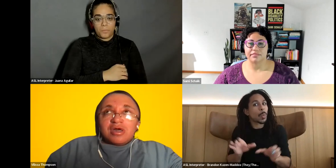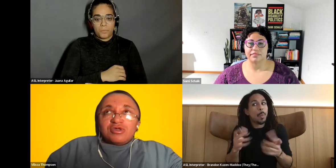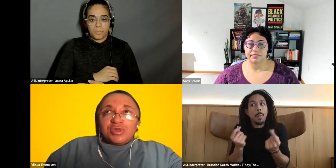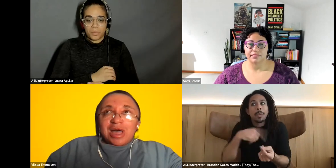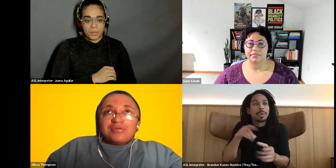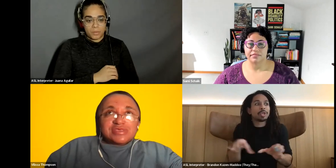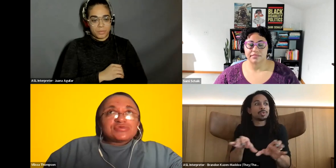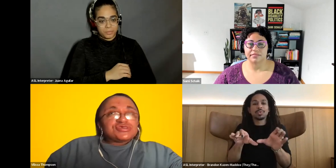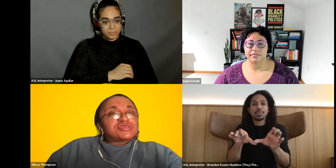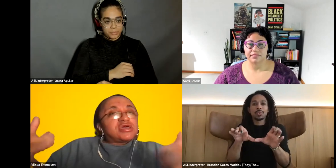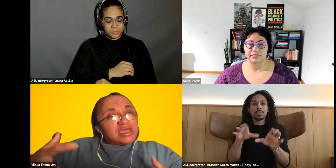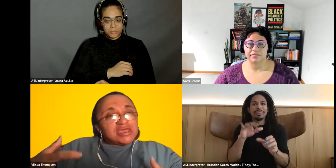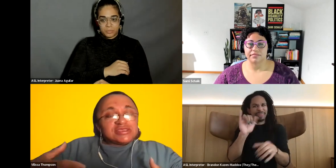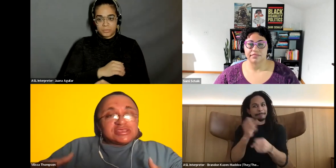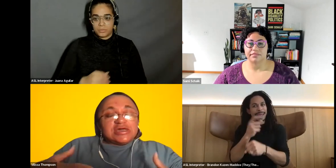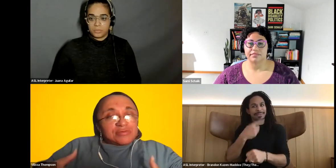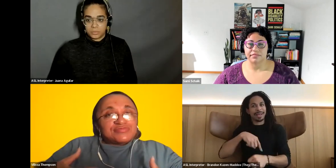Vilissa Thompson: you know. I was able to study that in depth